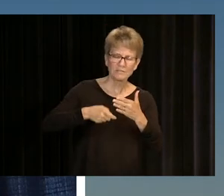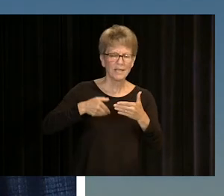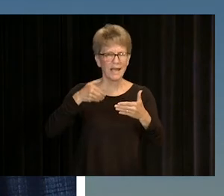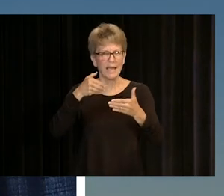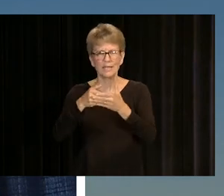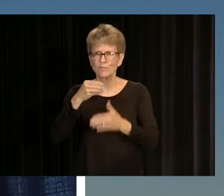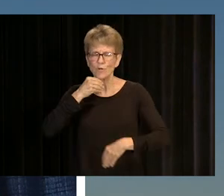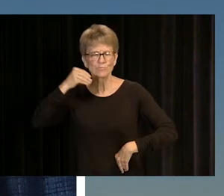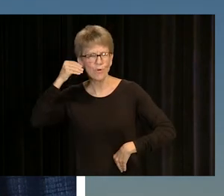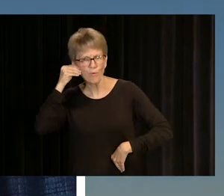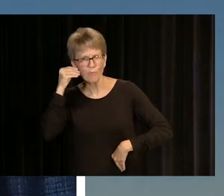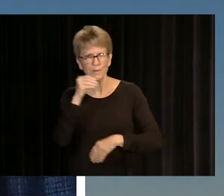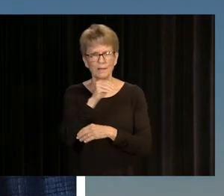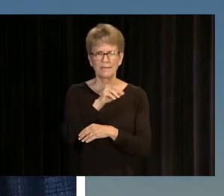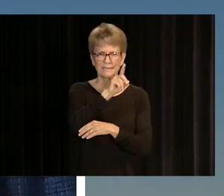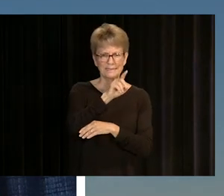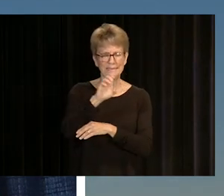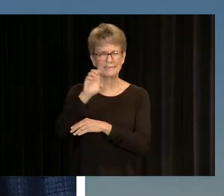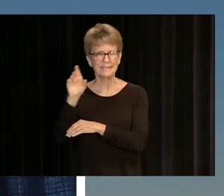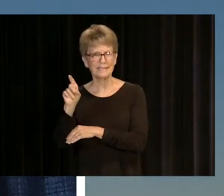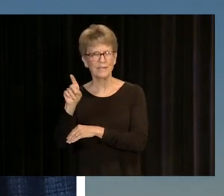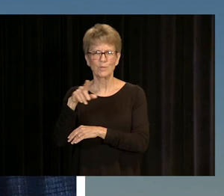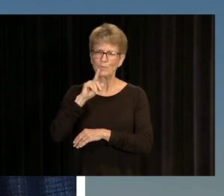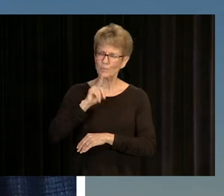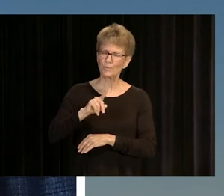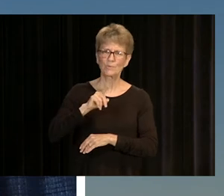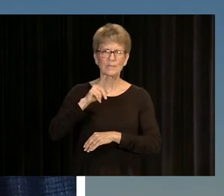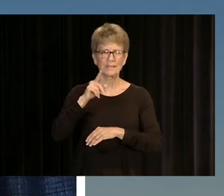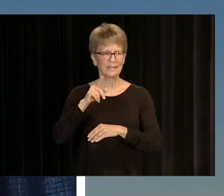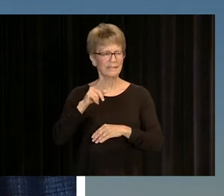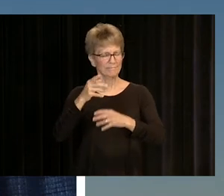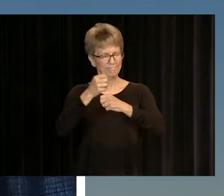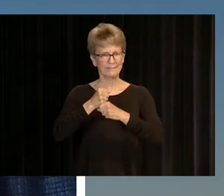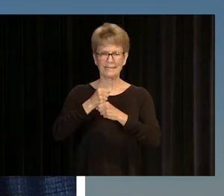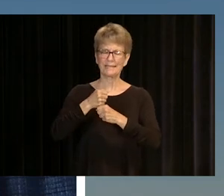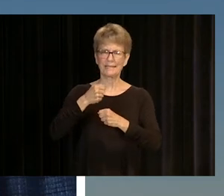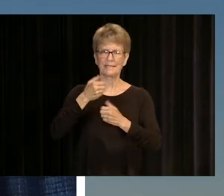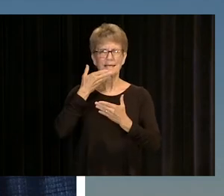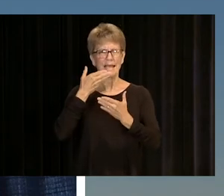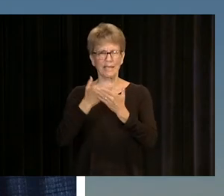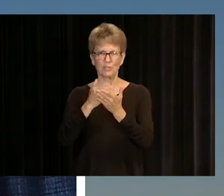AND PROXIMITY OF THE DALLAS COUNTY COMMUNITY COLLEGES MAKE OBTAINING A HIGHER EDUCATION POSSIBLE.